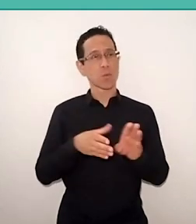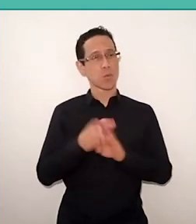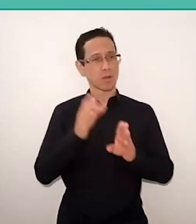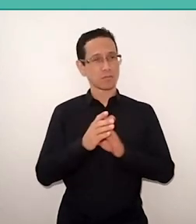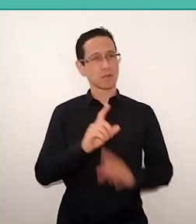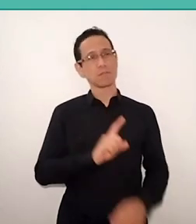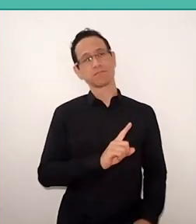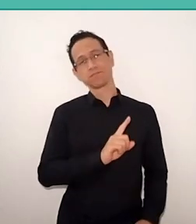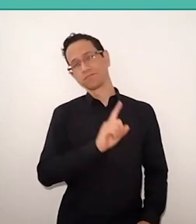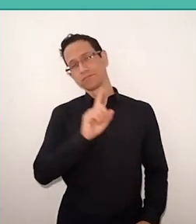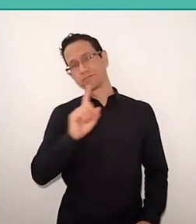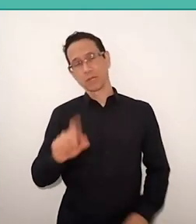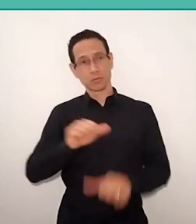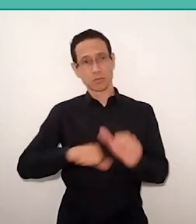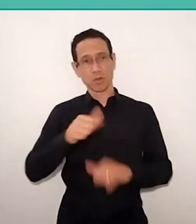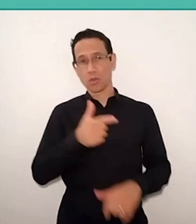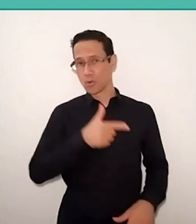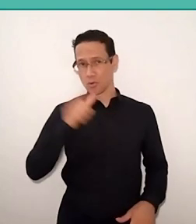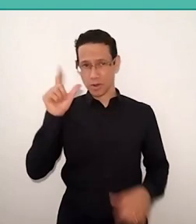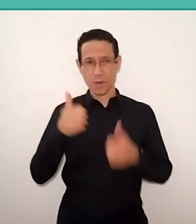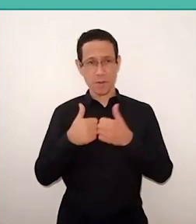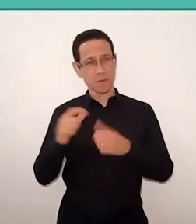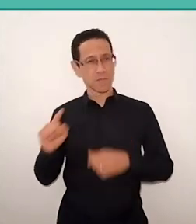and changed buses, that arrived two minutes later